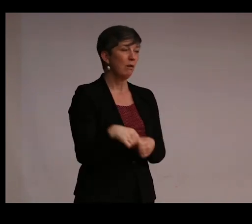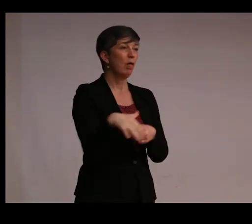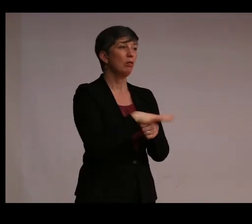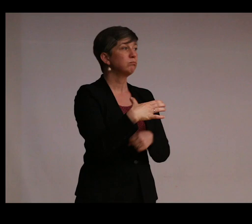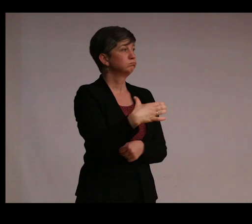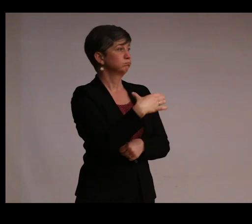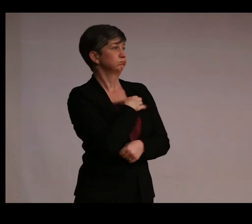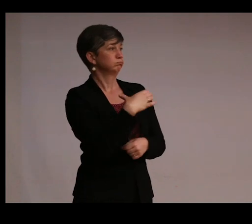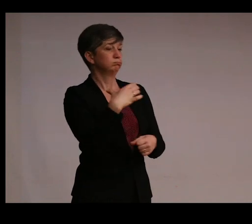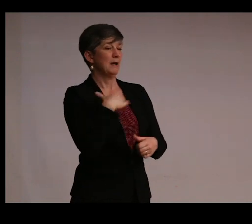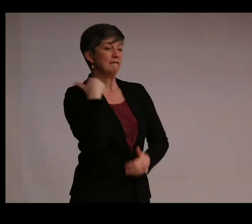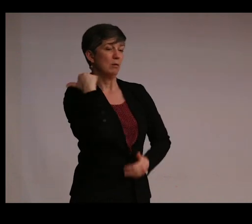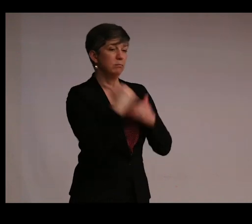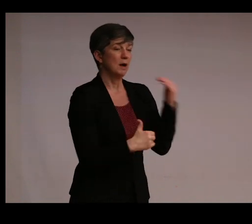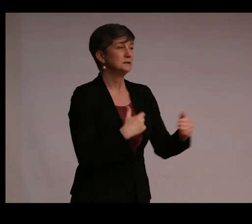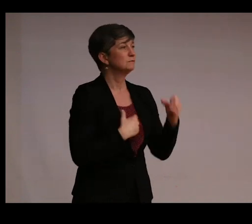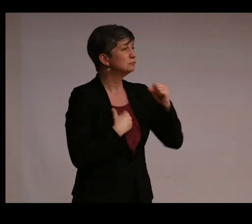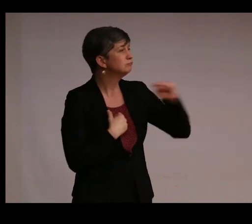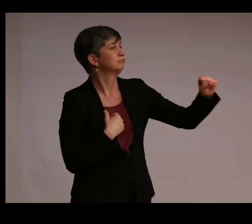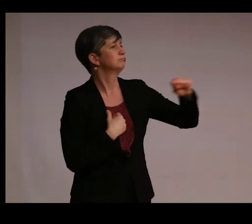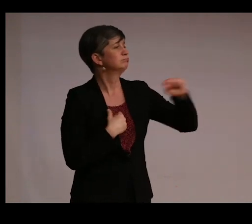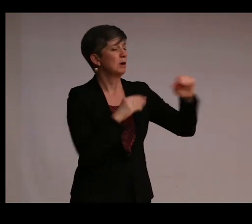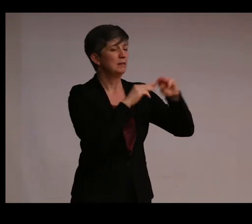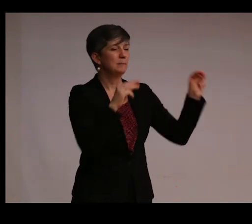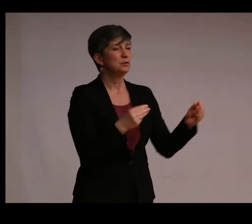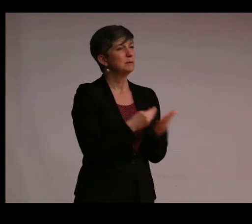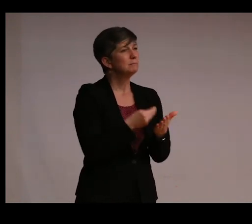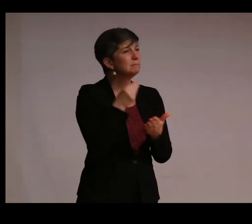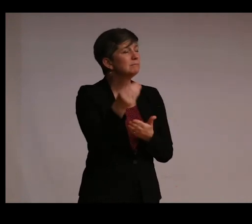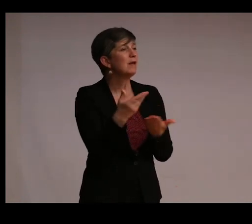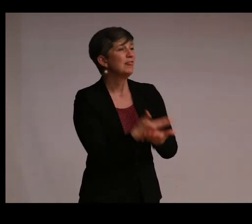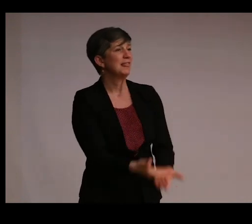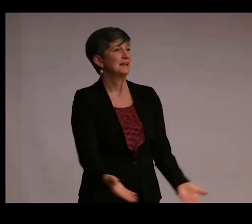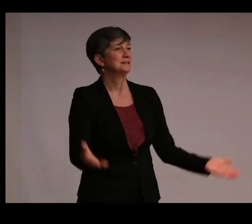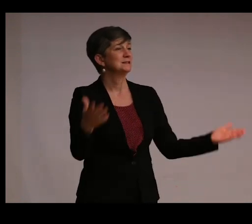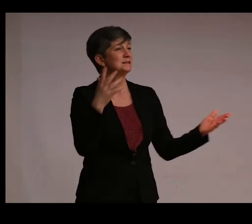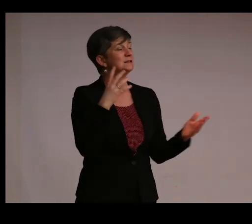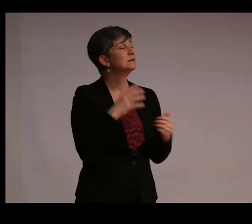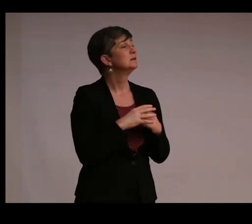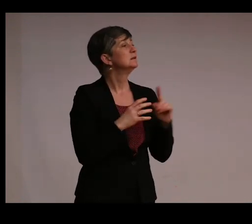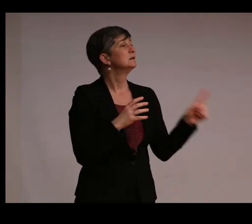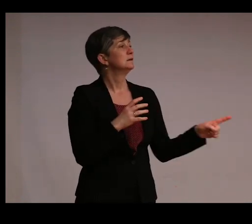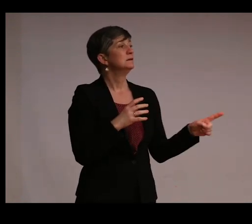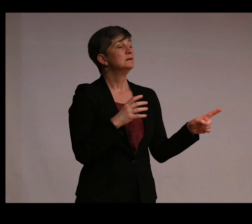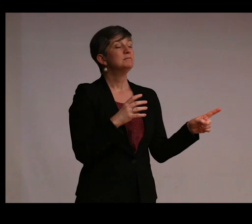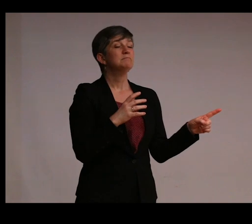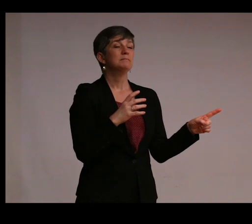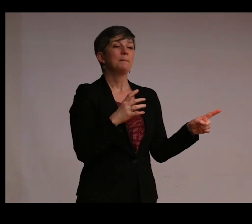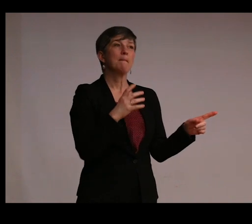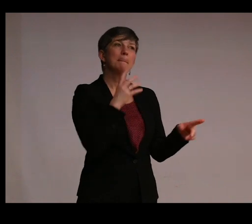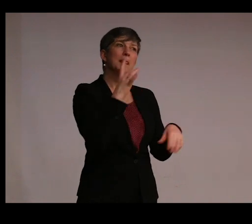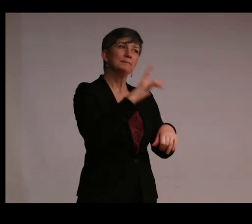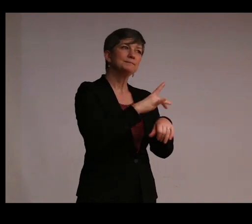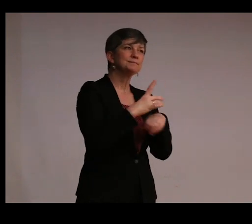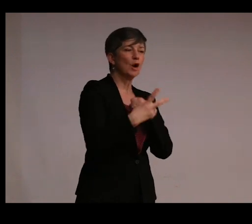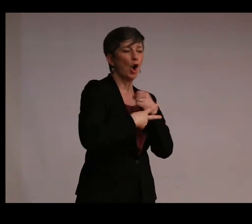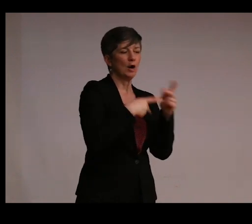have a process for resisting the museum's acquisition of objects, there is in the archives a profound awareness of the sense